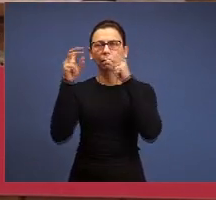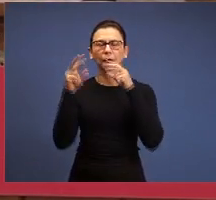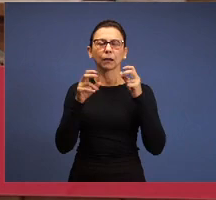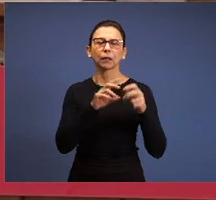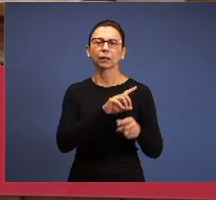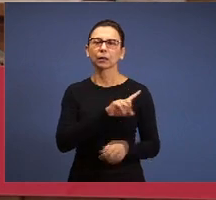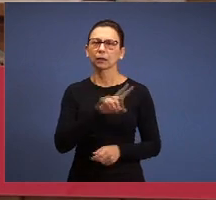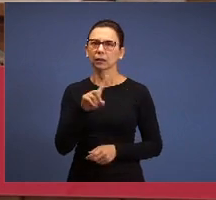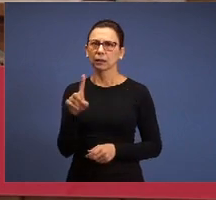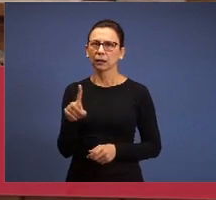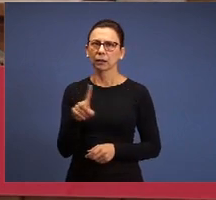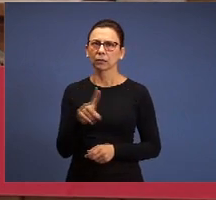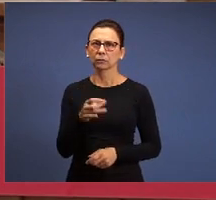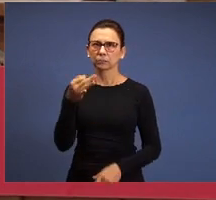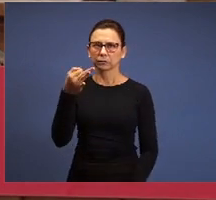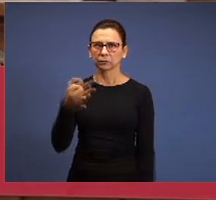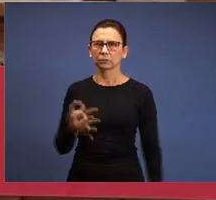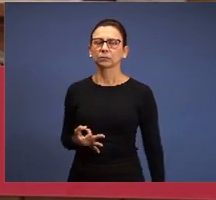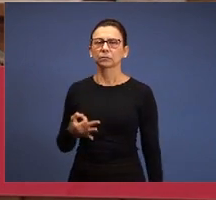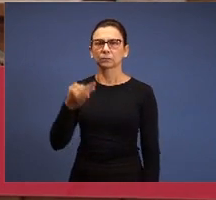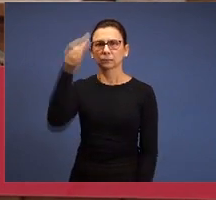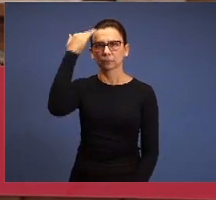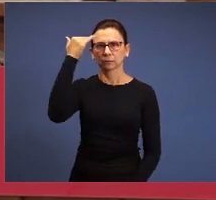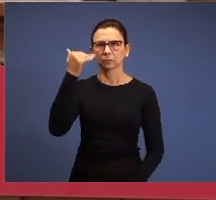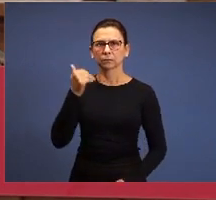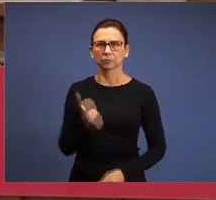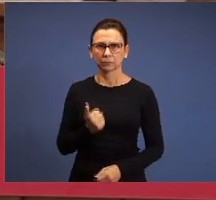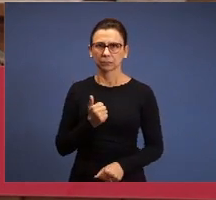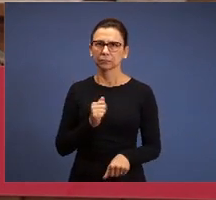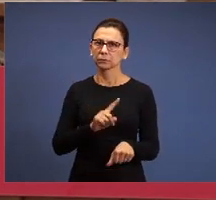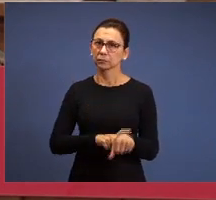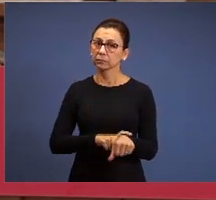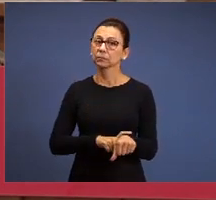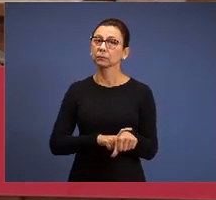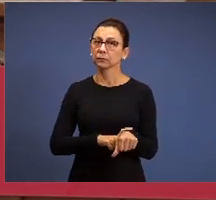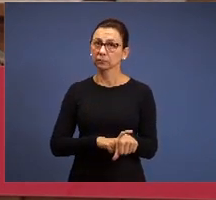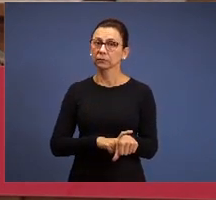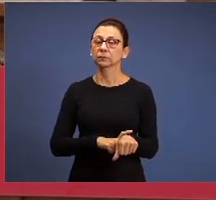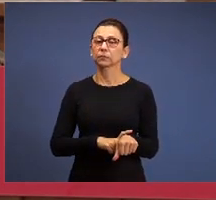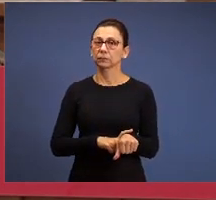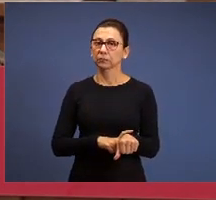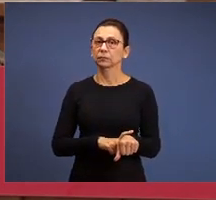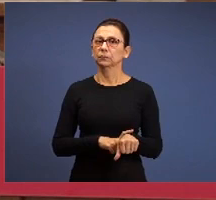for sure, the time is fulfilled